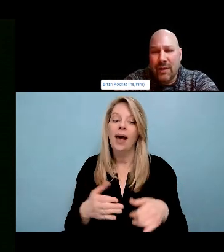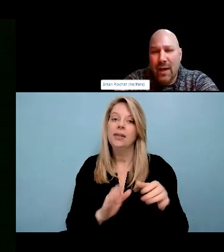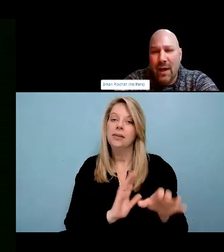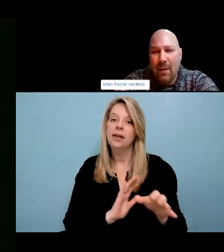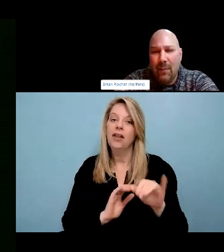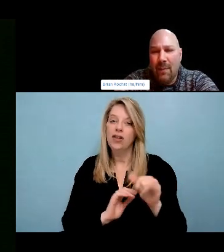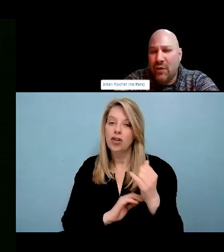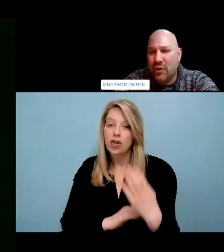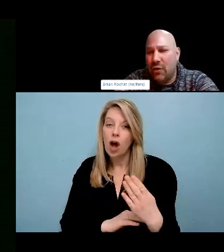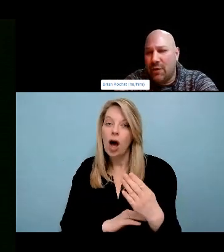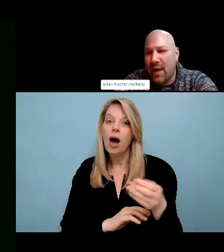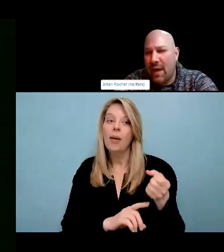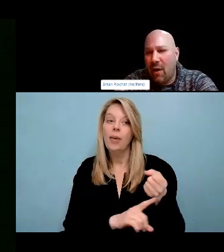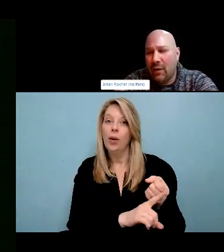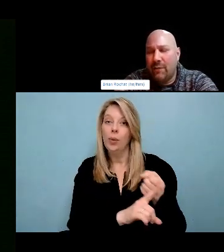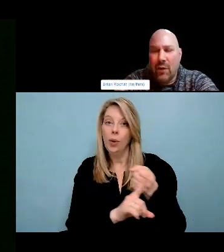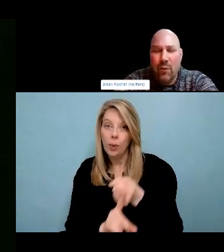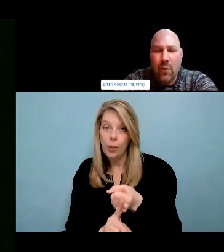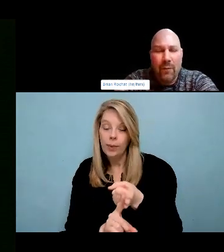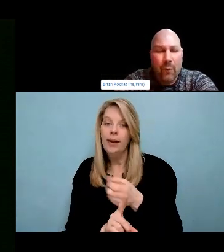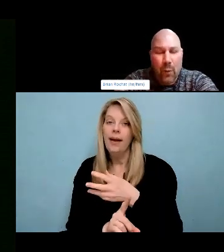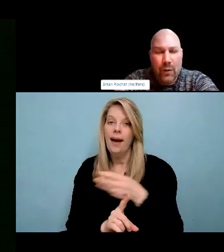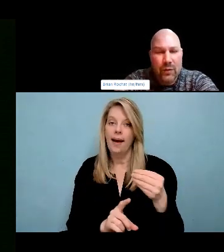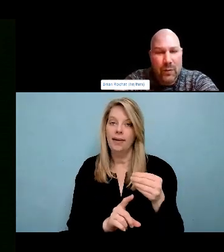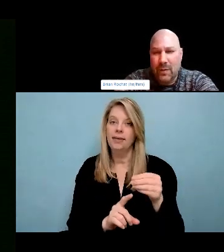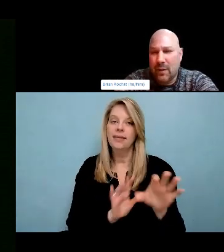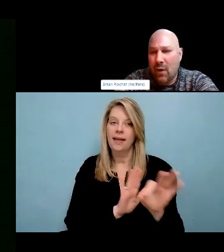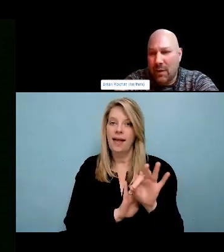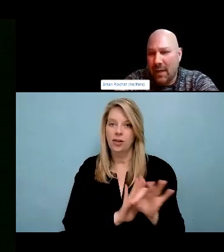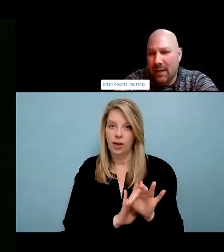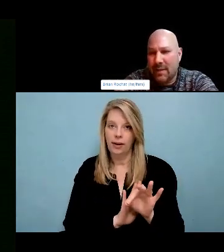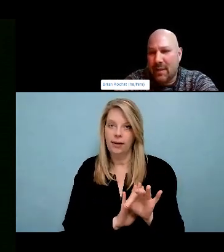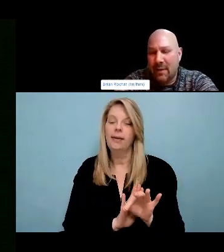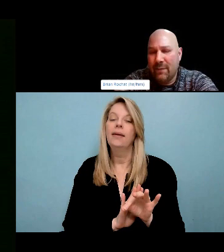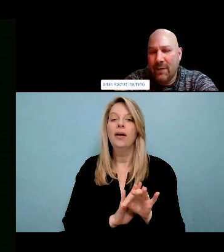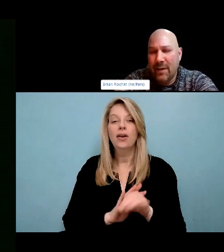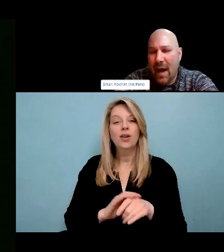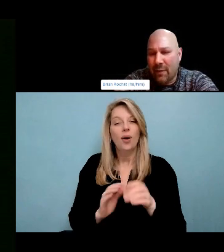all of our communities can experience harms relate to their substance use, some of our